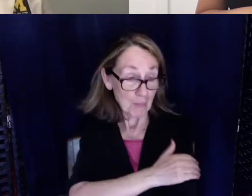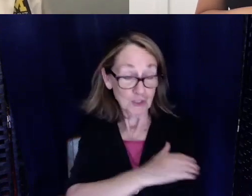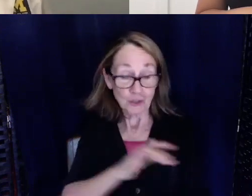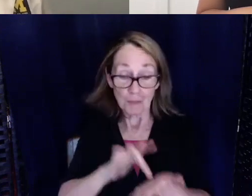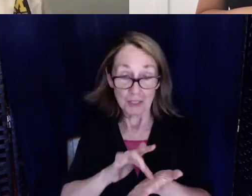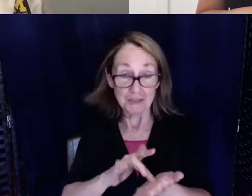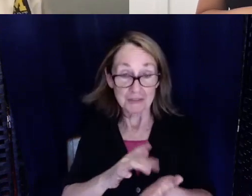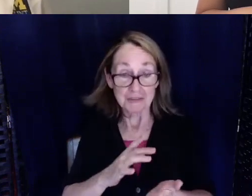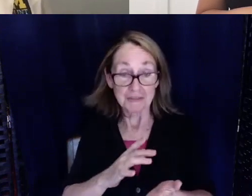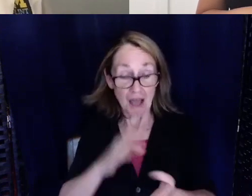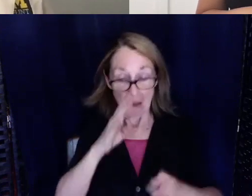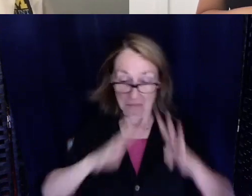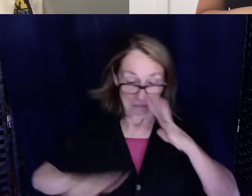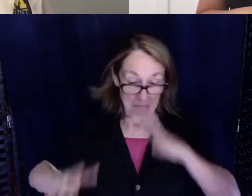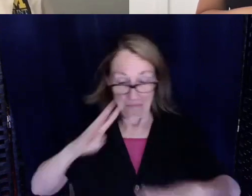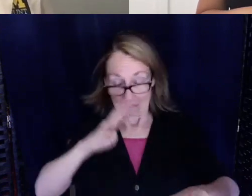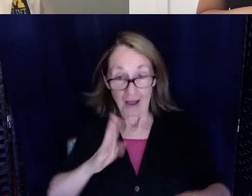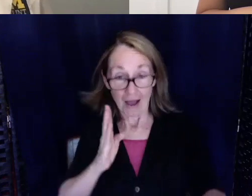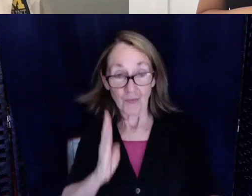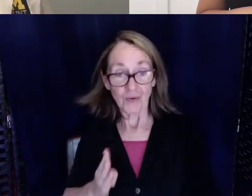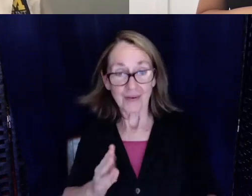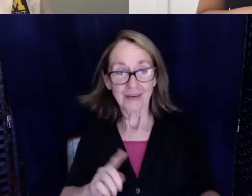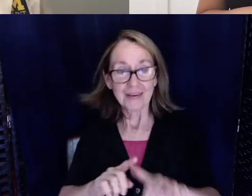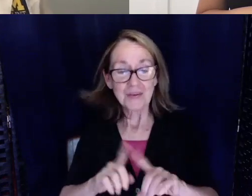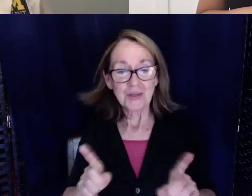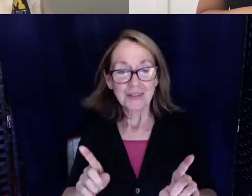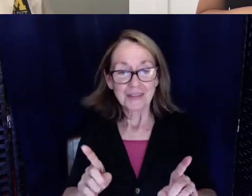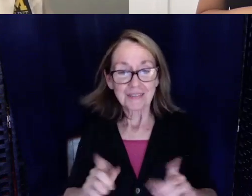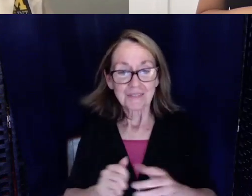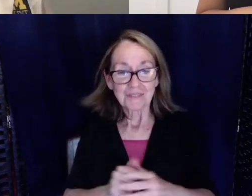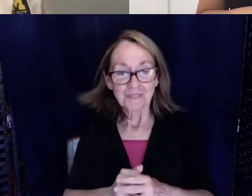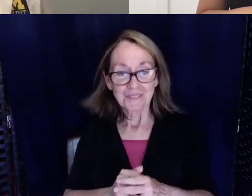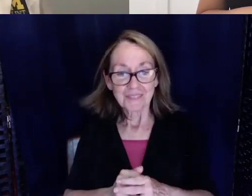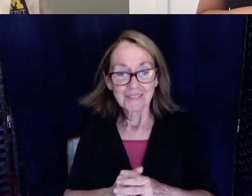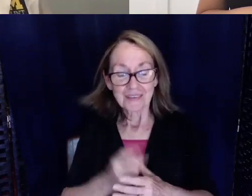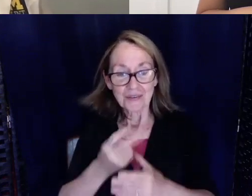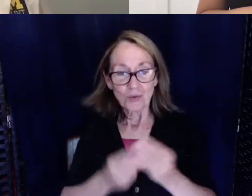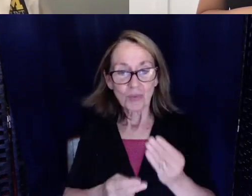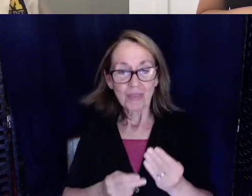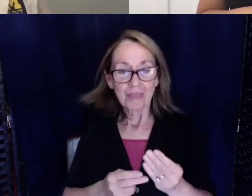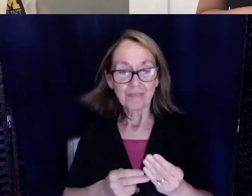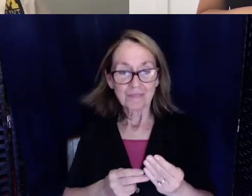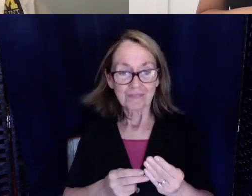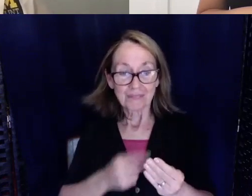stuff like that so I think both the hearing community the